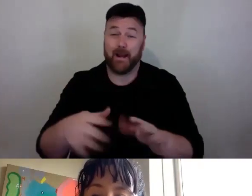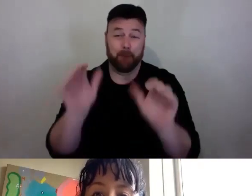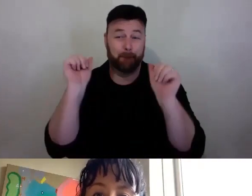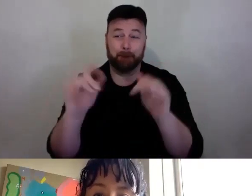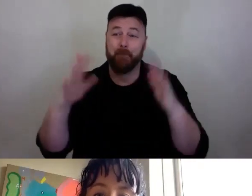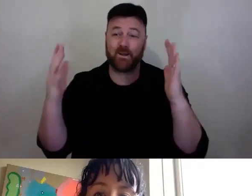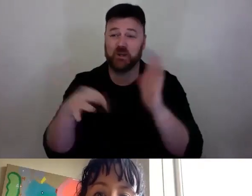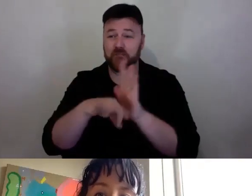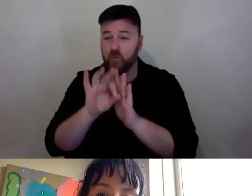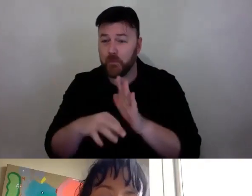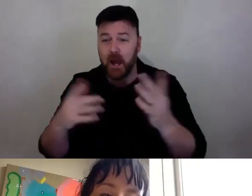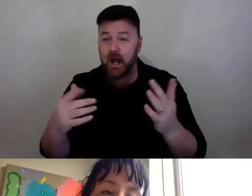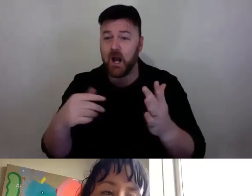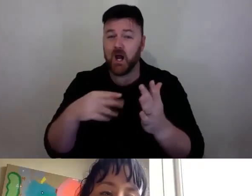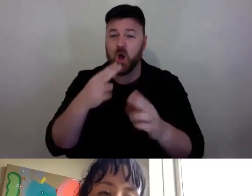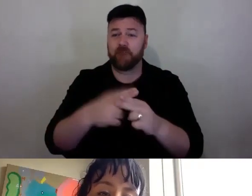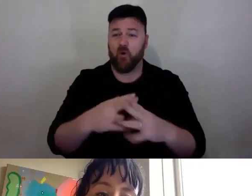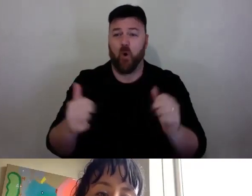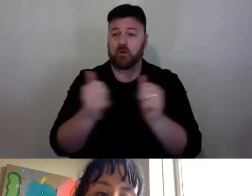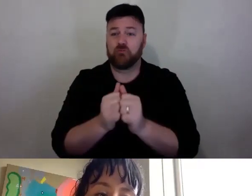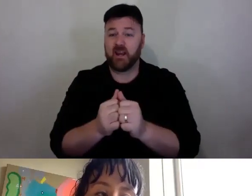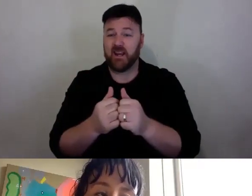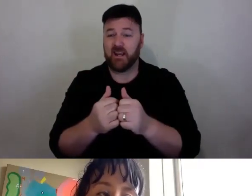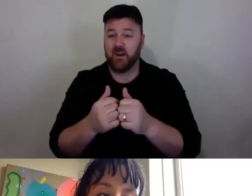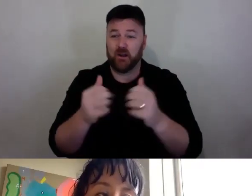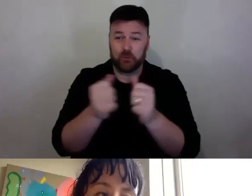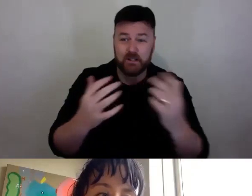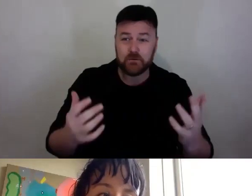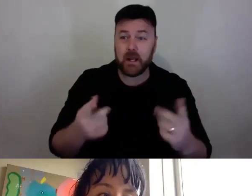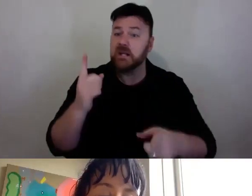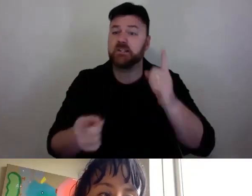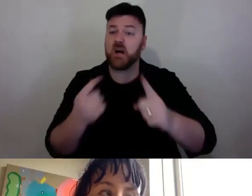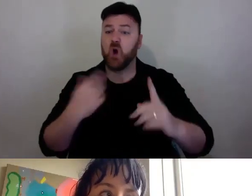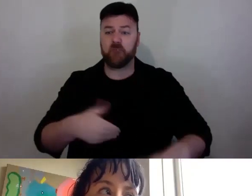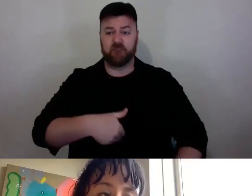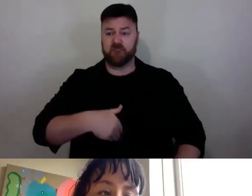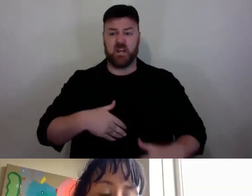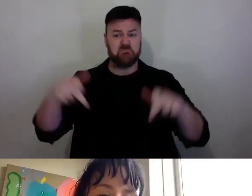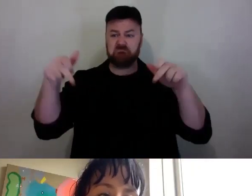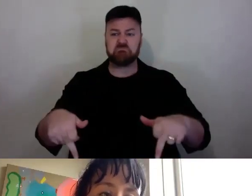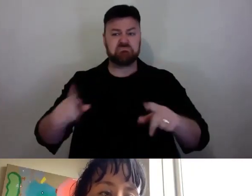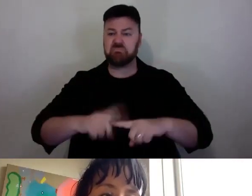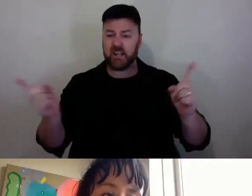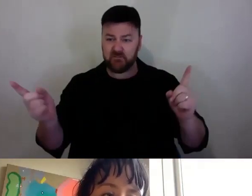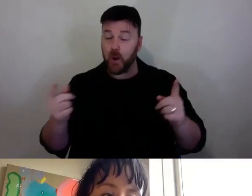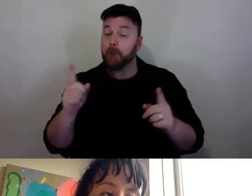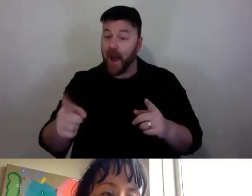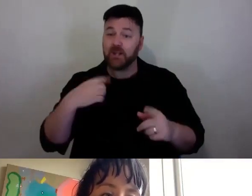Sometimes you just firmly feel differently about things and you just have to keep working it out by doing the work together.